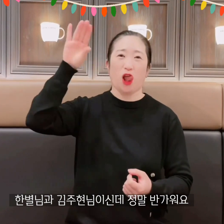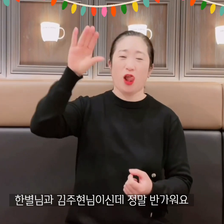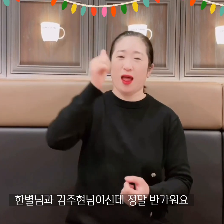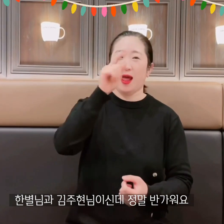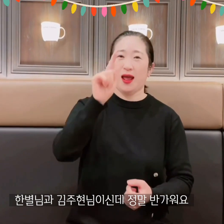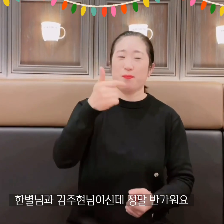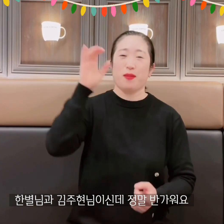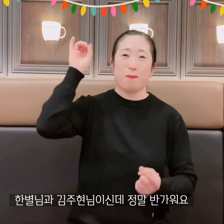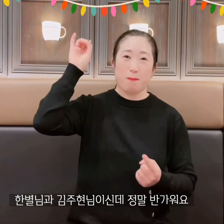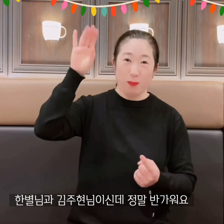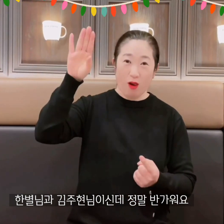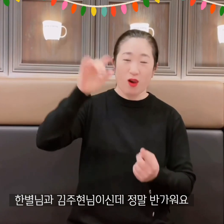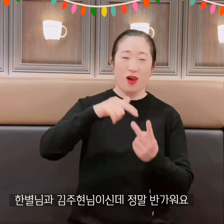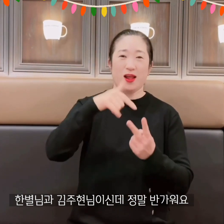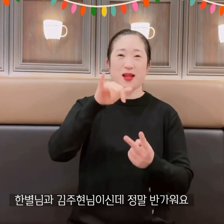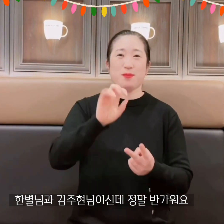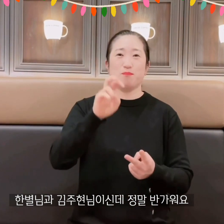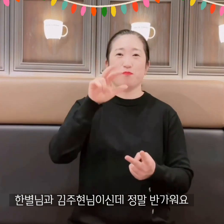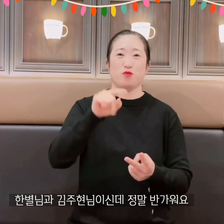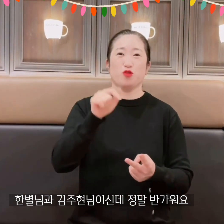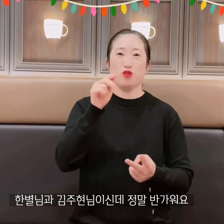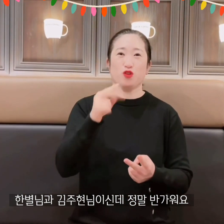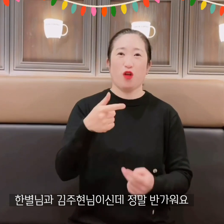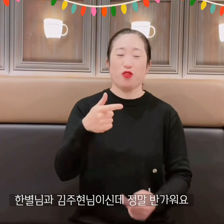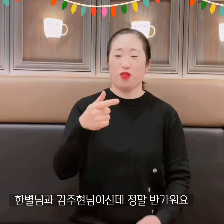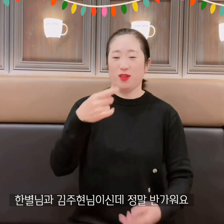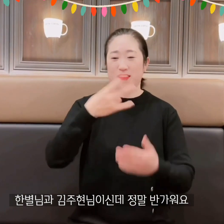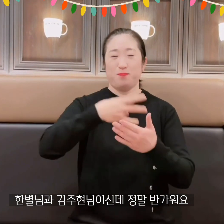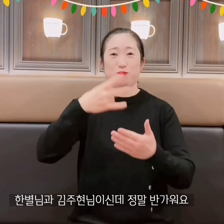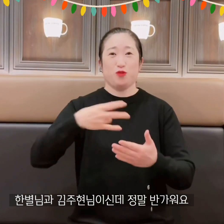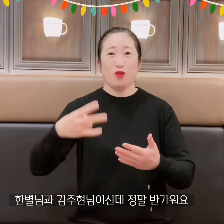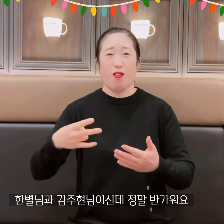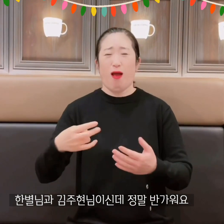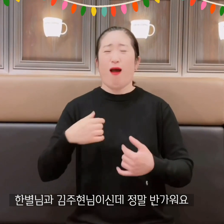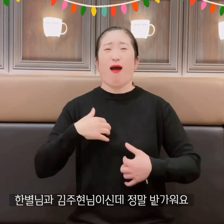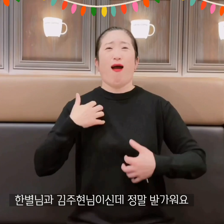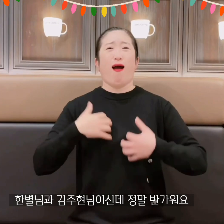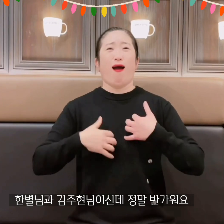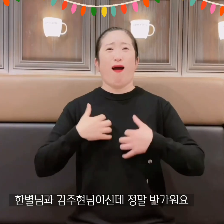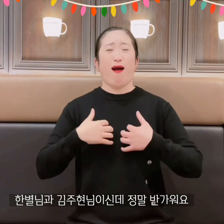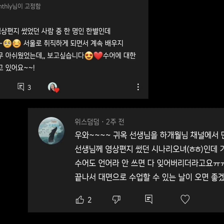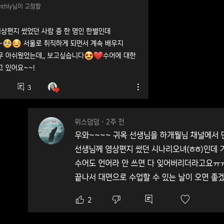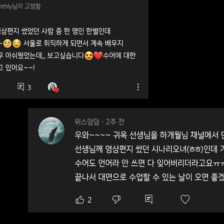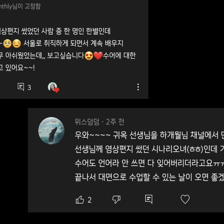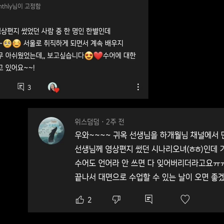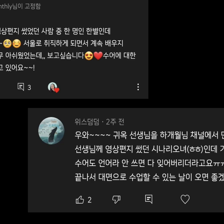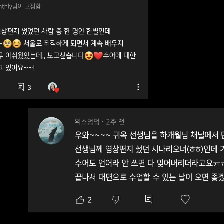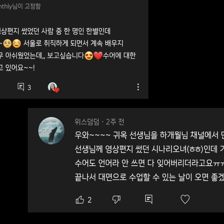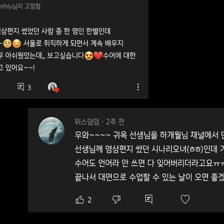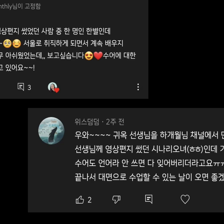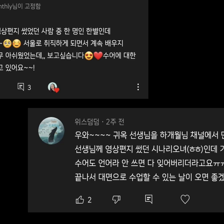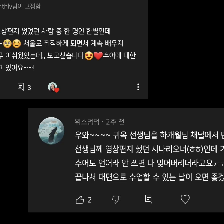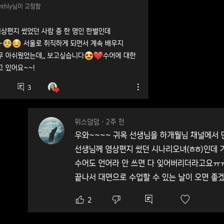It's two people and I'm so happy.